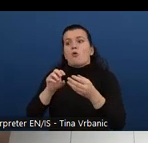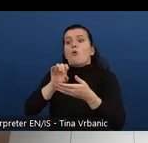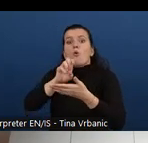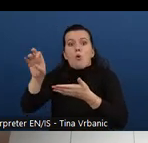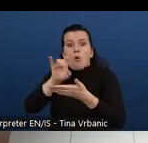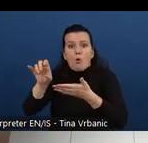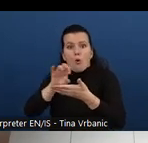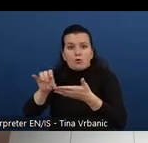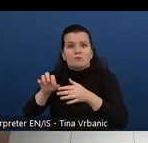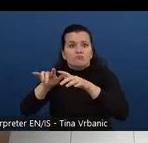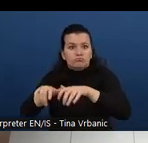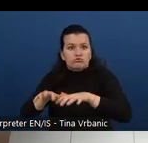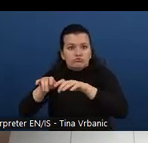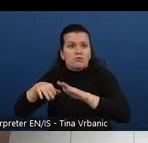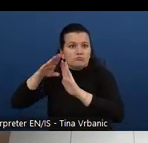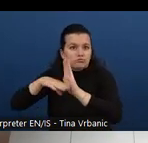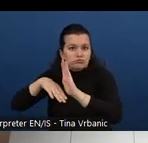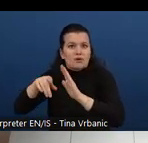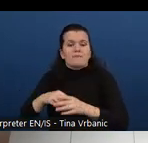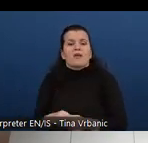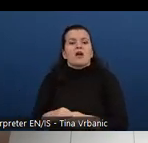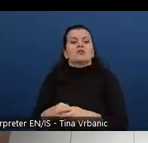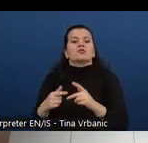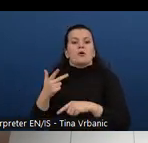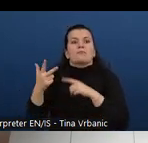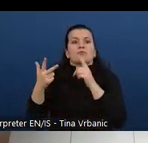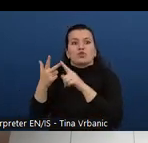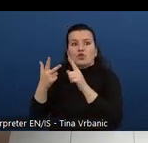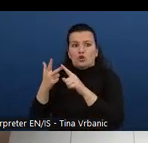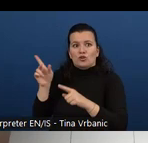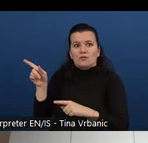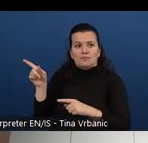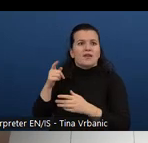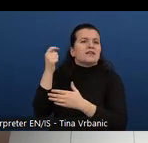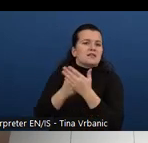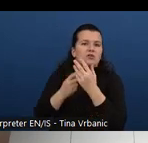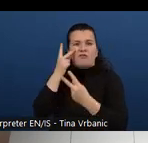The designer roles focus more on visual design, information, interaction, design and also